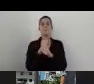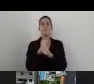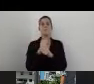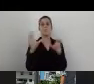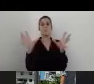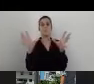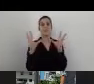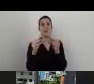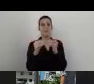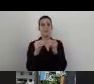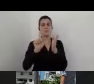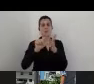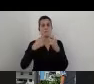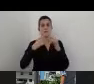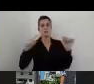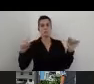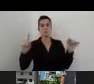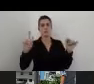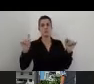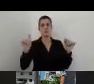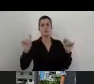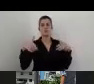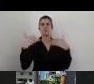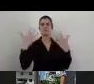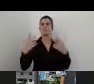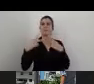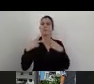providing for the market some solutions in this area of accessibility.